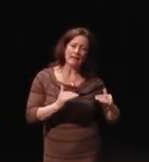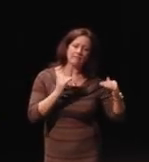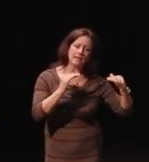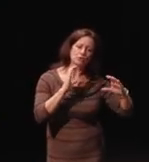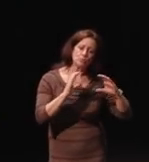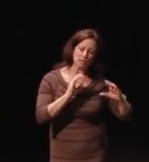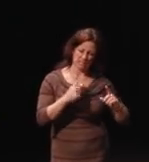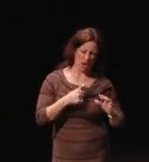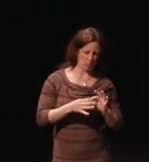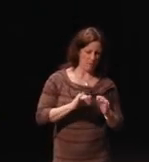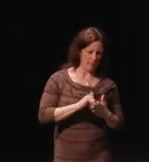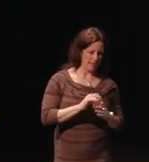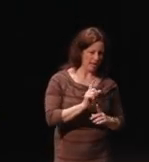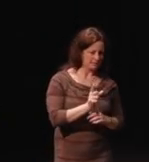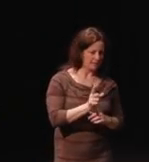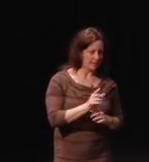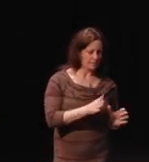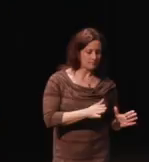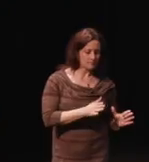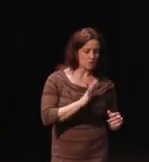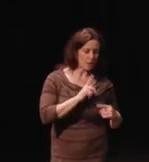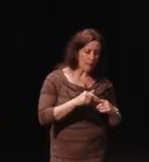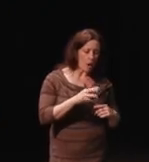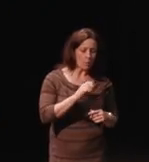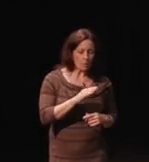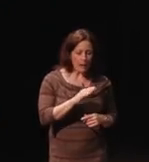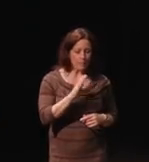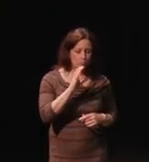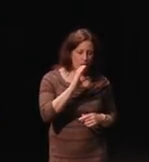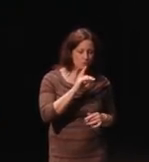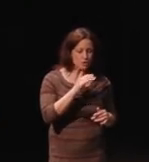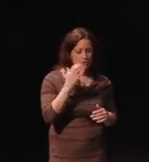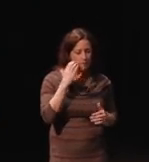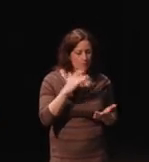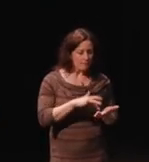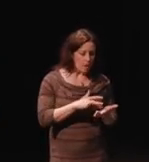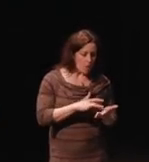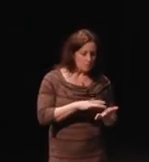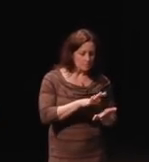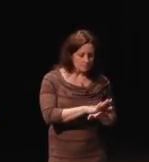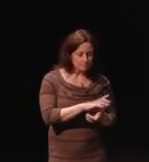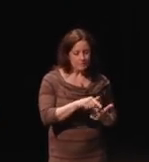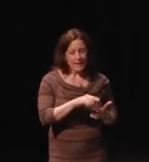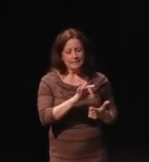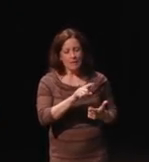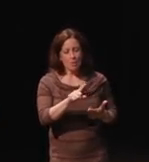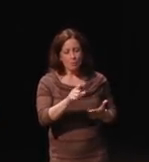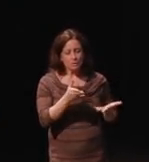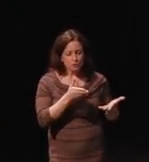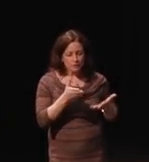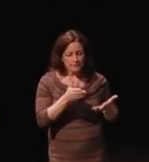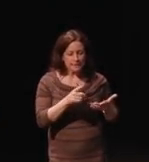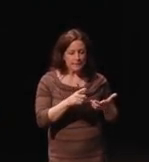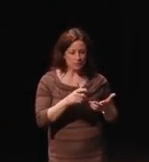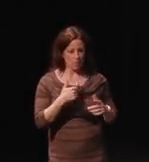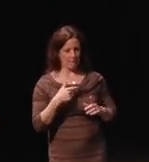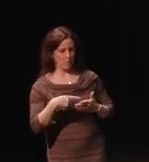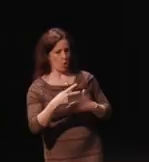I'm going to get to that in a second. It also covers web browsers on mobile phones, 911 services. We have a program also to give out